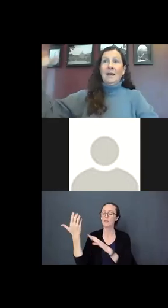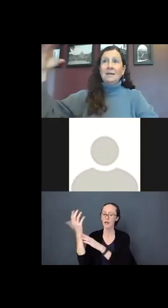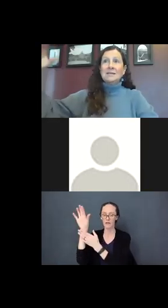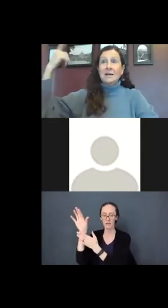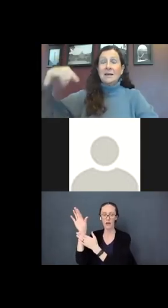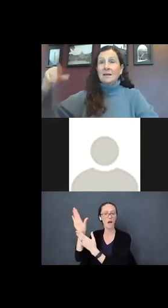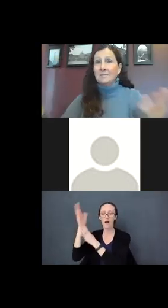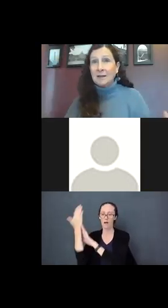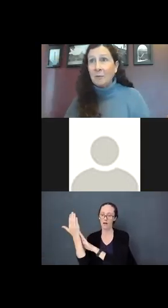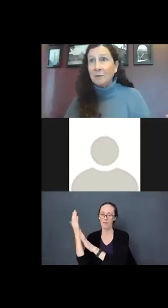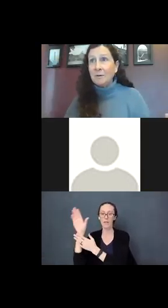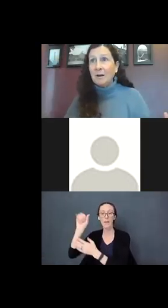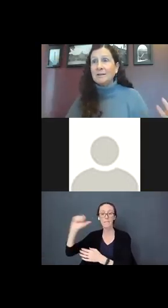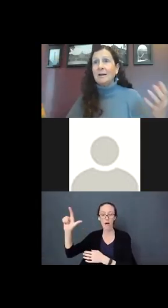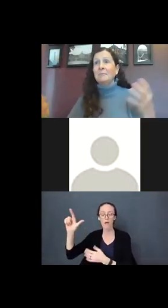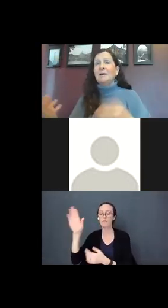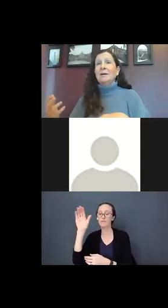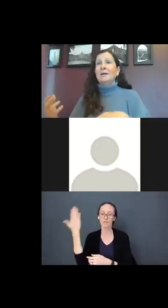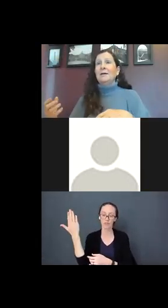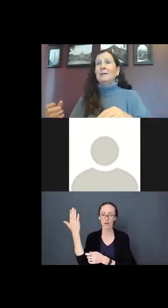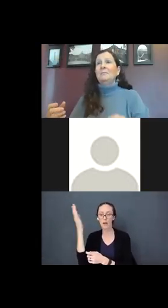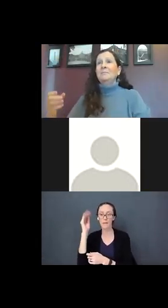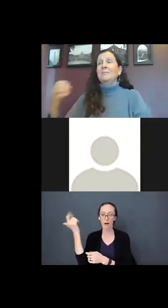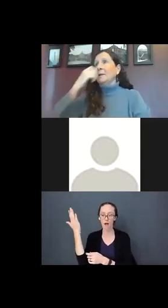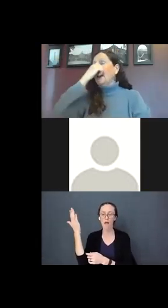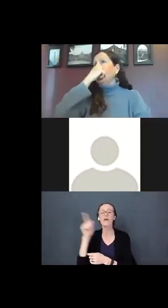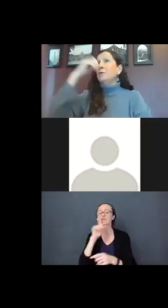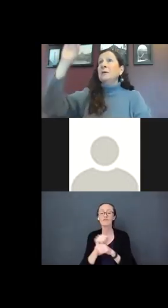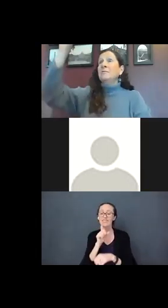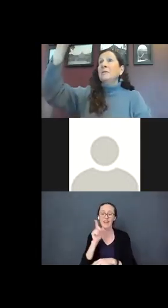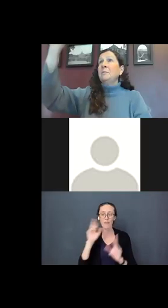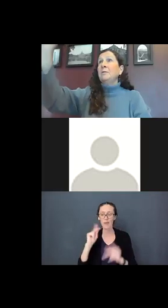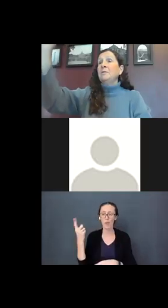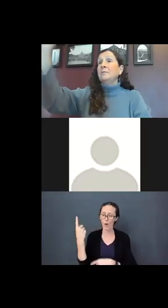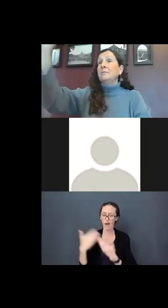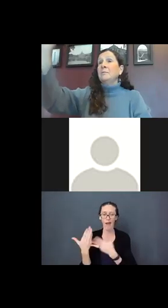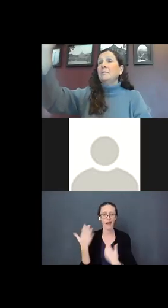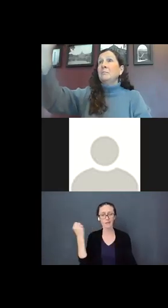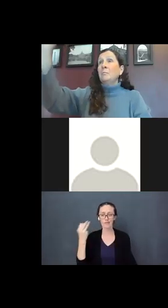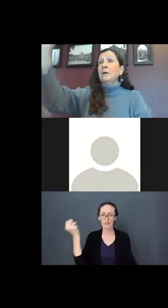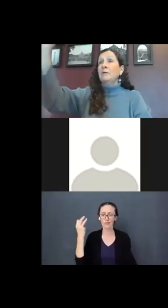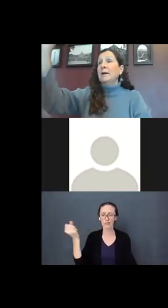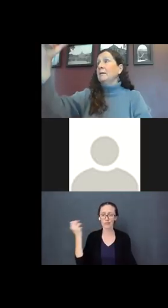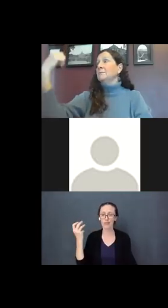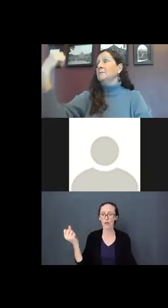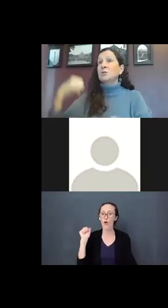handed signing - deaf people do it all the time. You can flip your mirror down and watch your